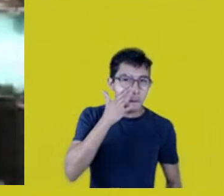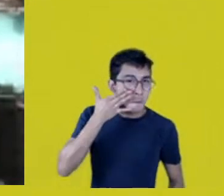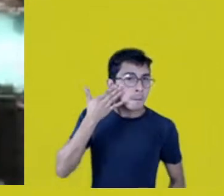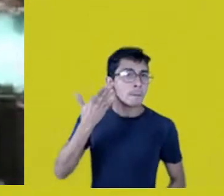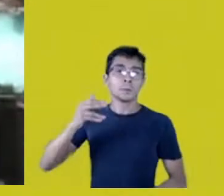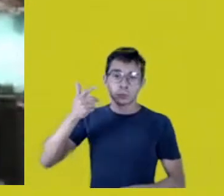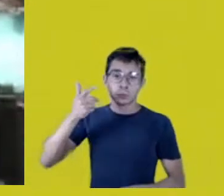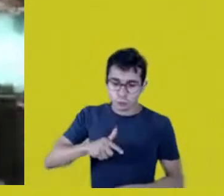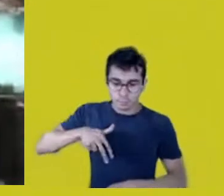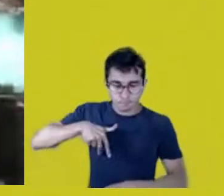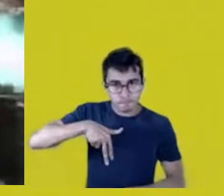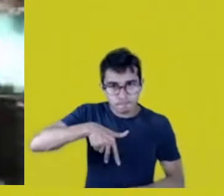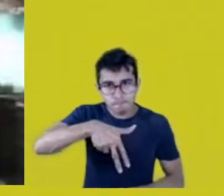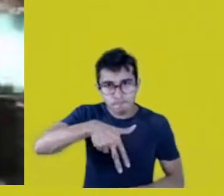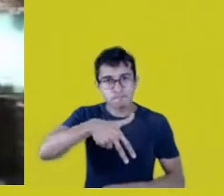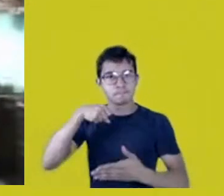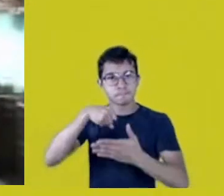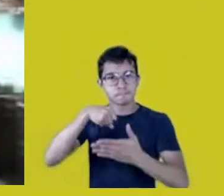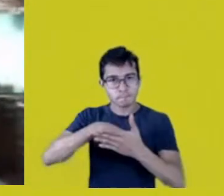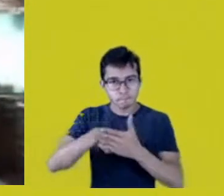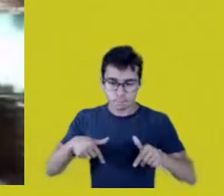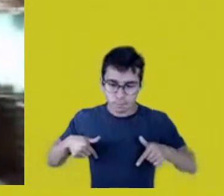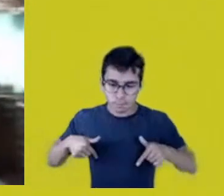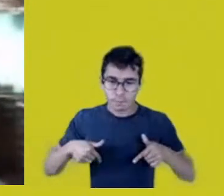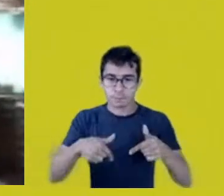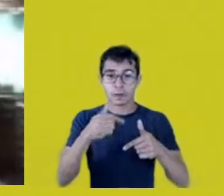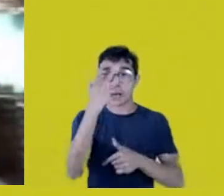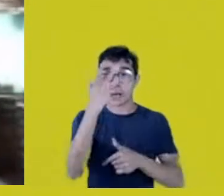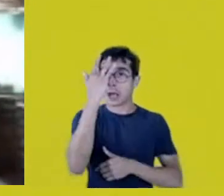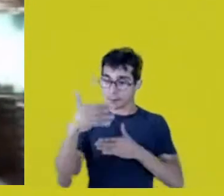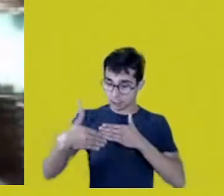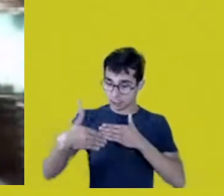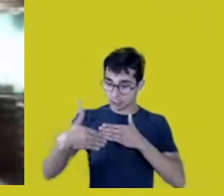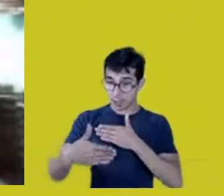because we don’t know what tomorrow’s gonna bring,